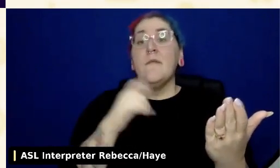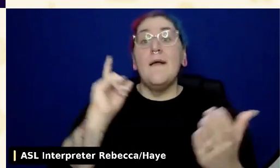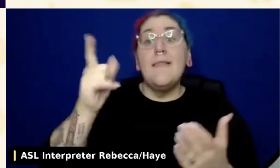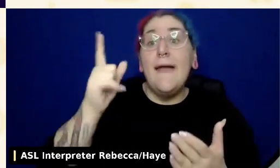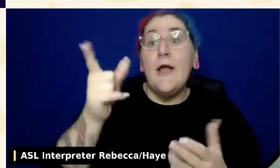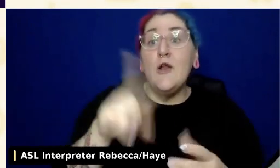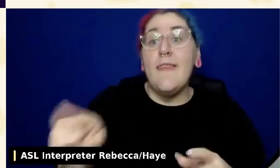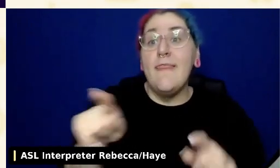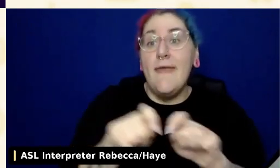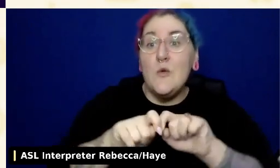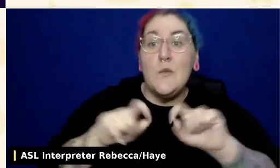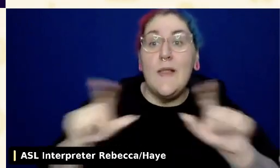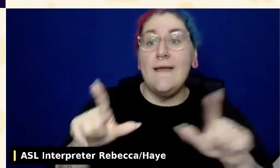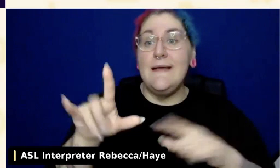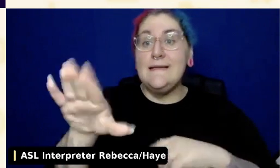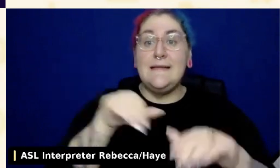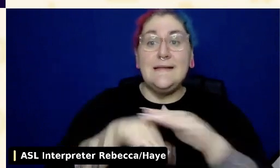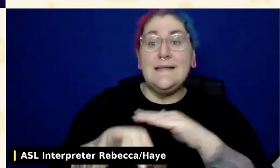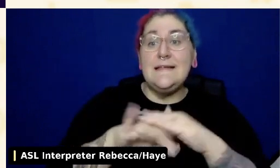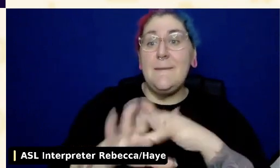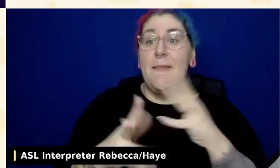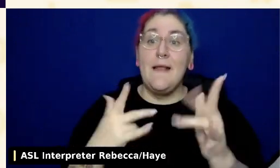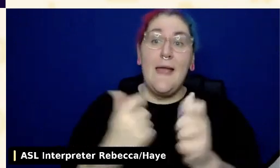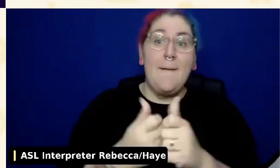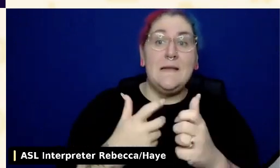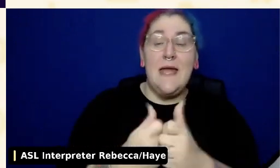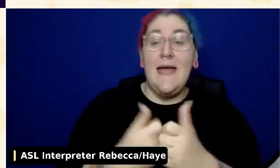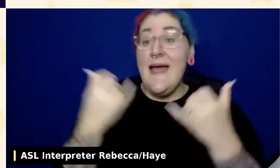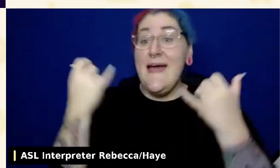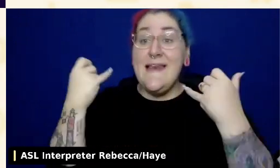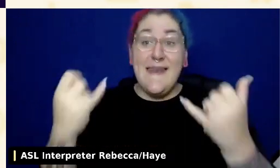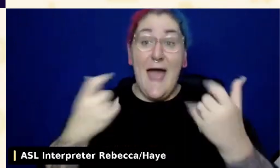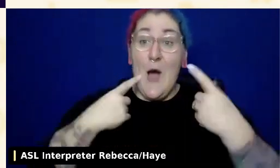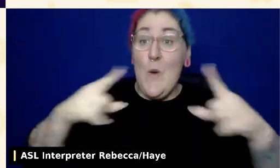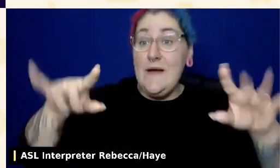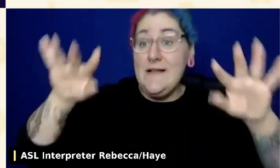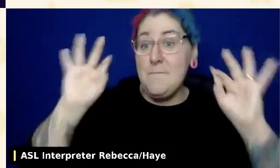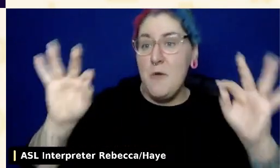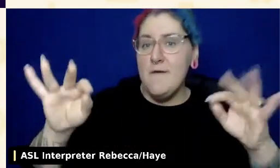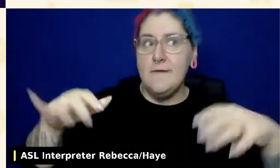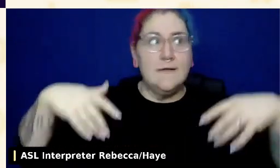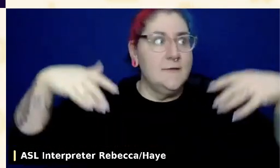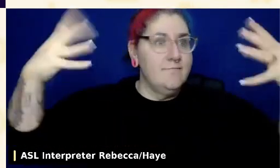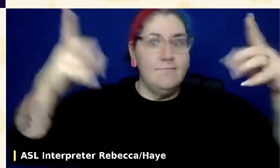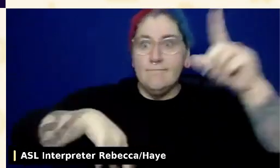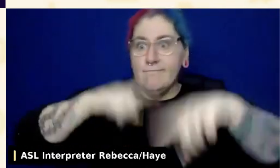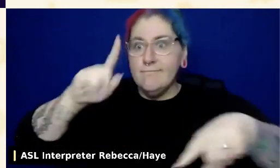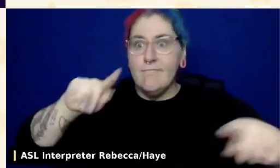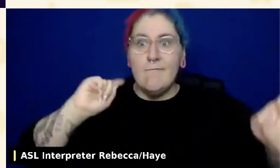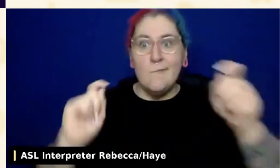and now it works perfectly. Keep in mind also that there is a just a sheer number